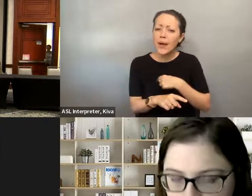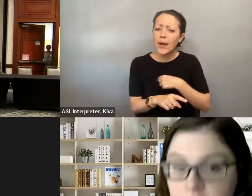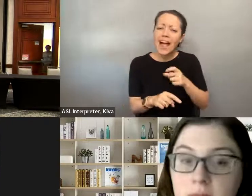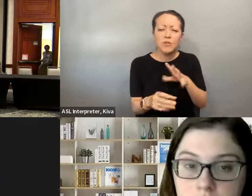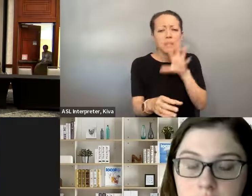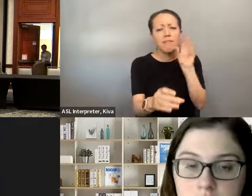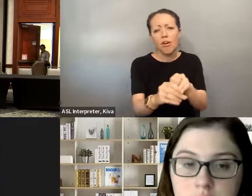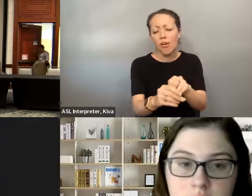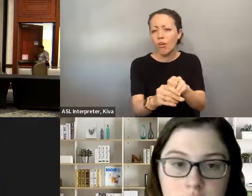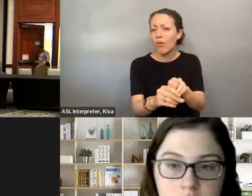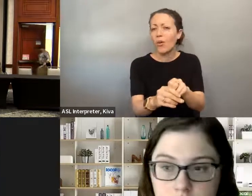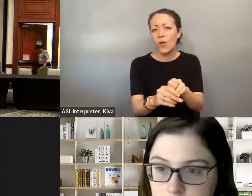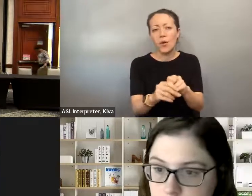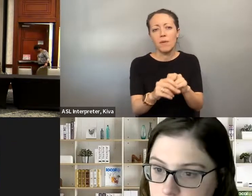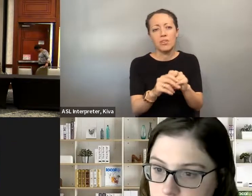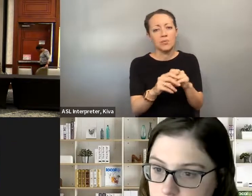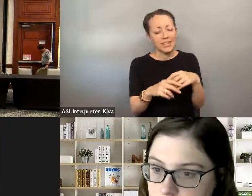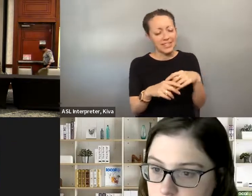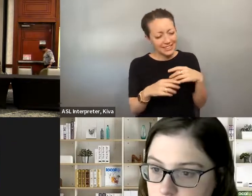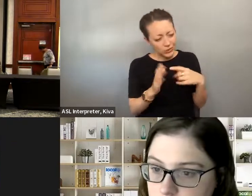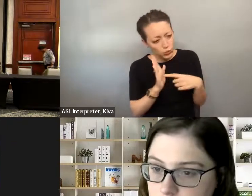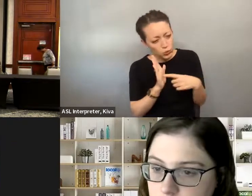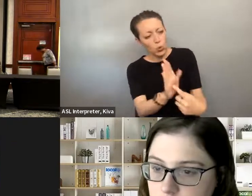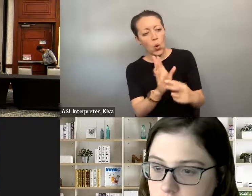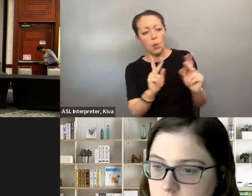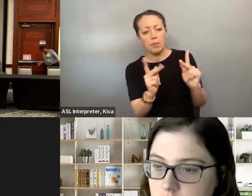said this earlier, nothing about us without us. I think the more you can show people with disabilities how